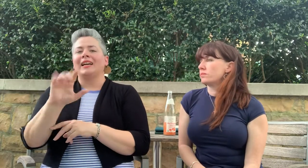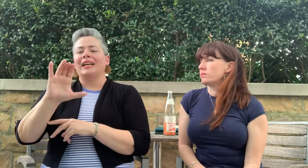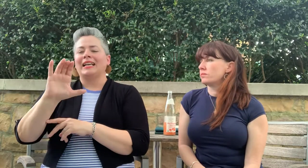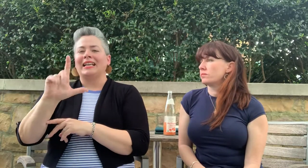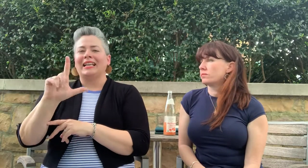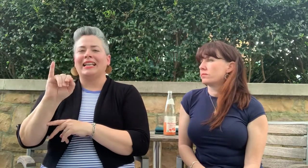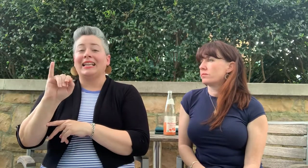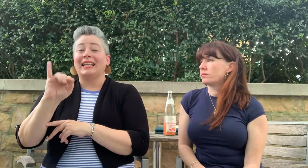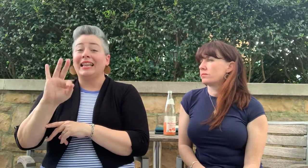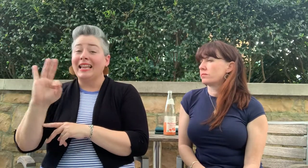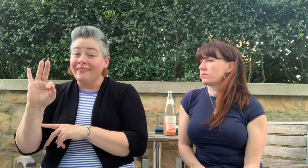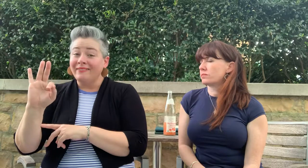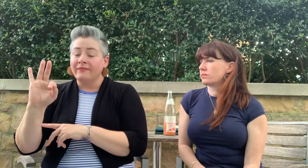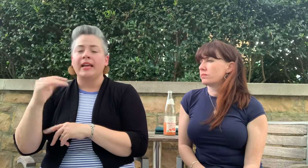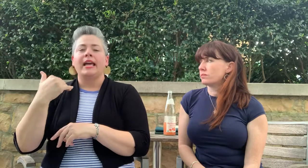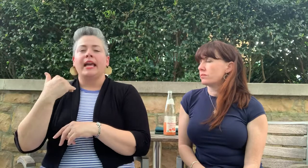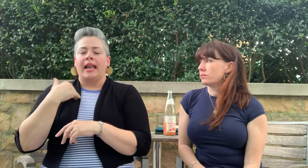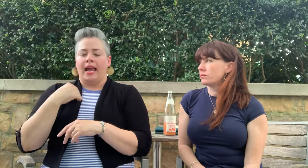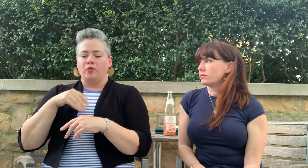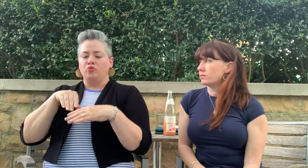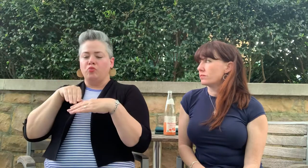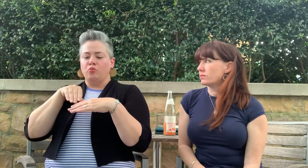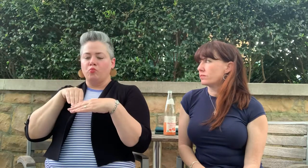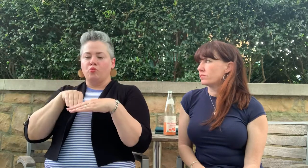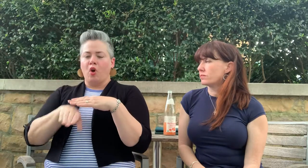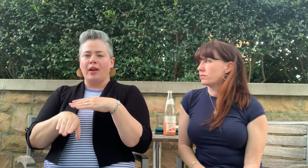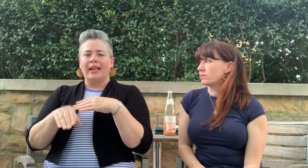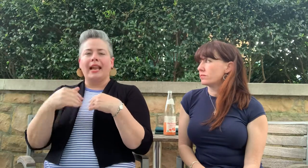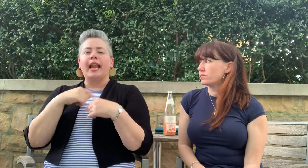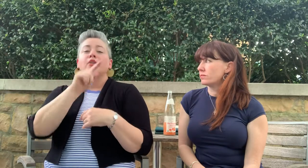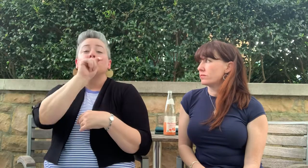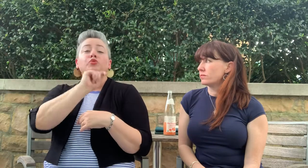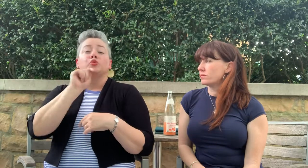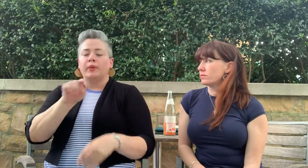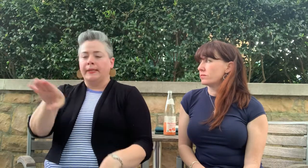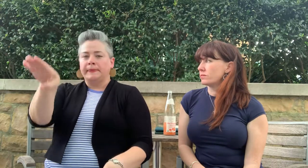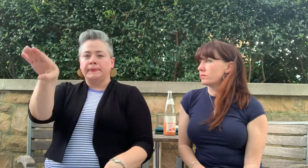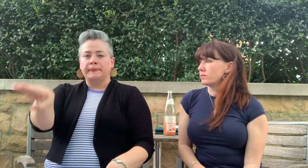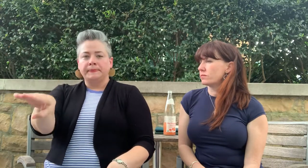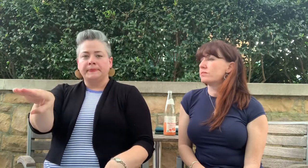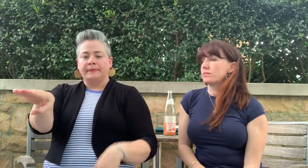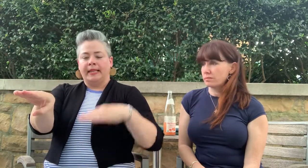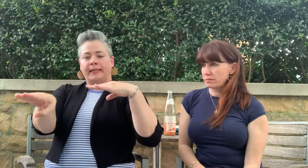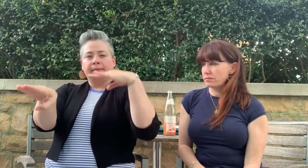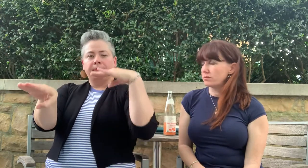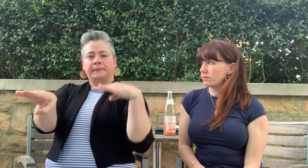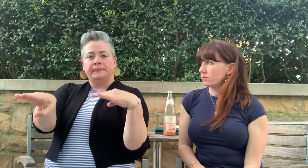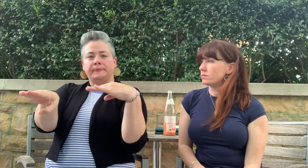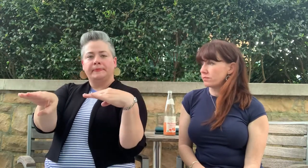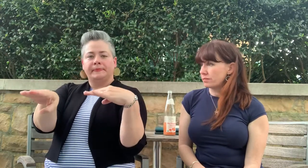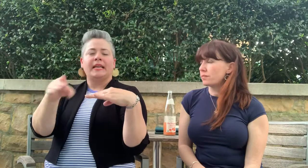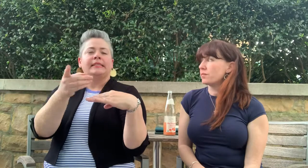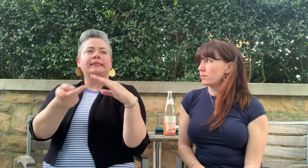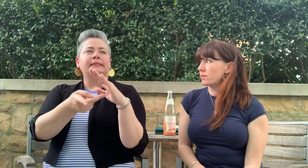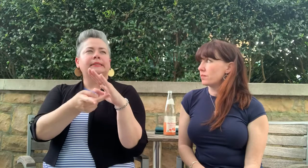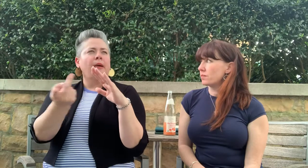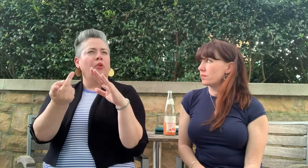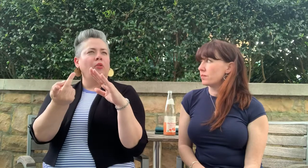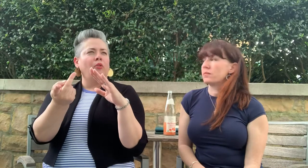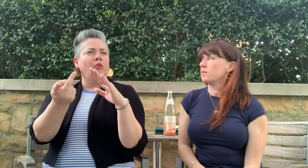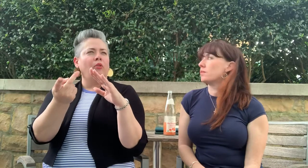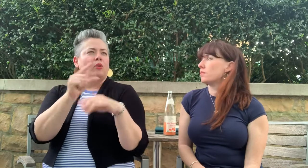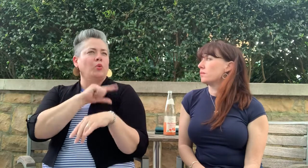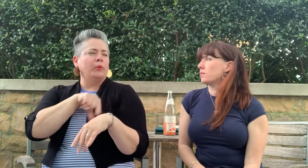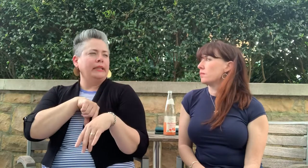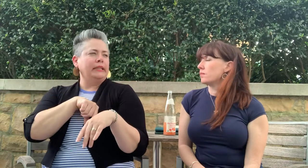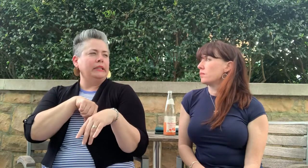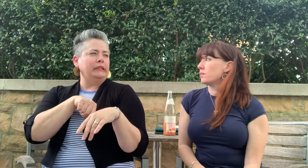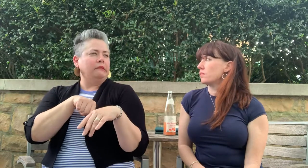It had a double bed on one wall and a twin bed near the